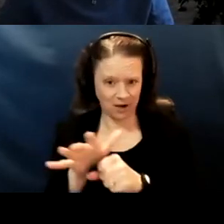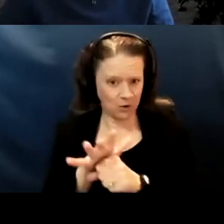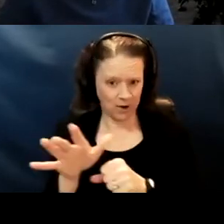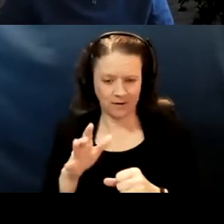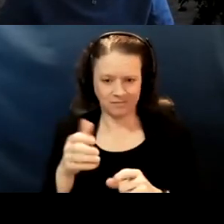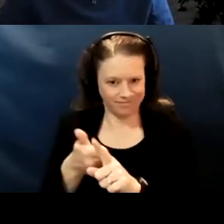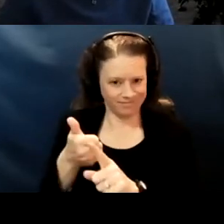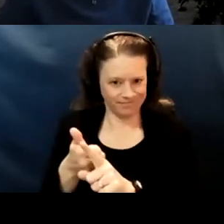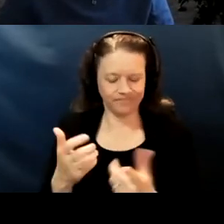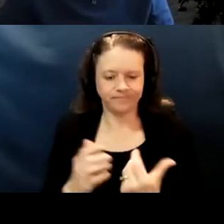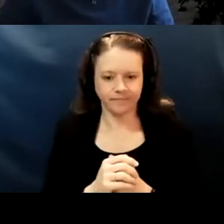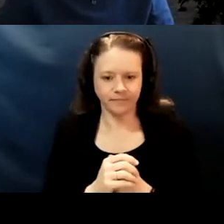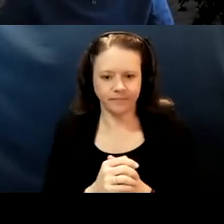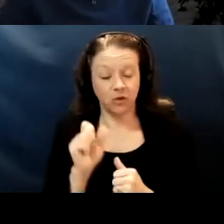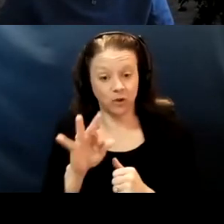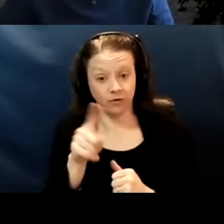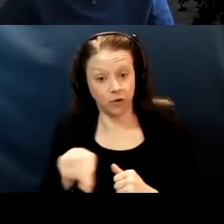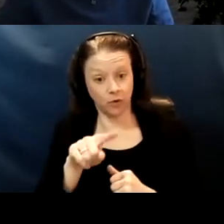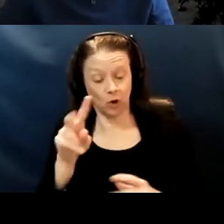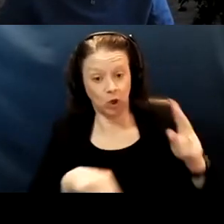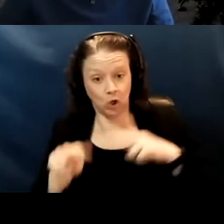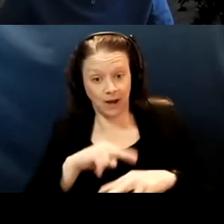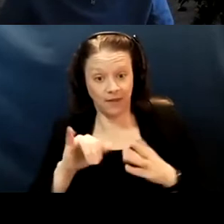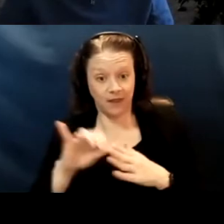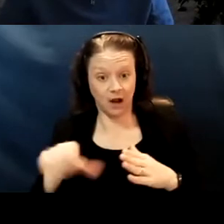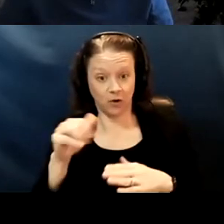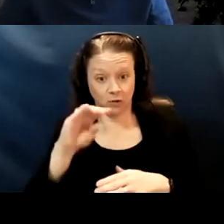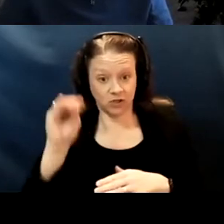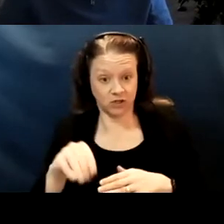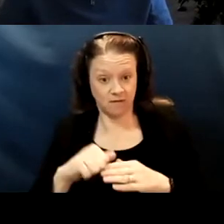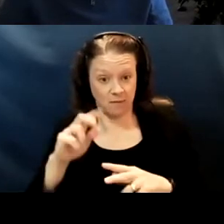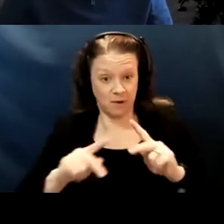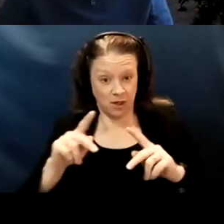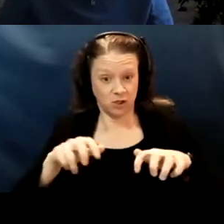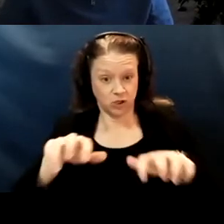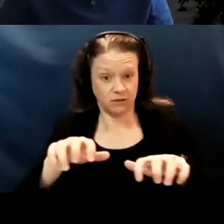And so, you know, if you look at the demographic data there's very little information of, about people with disabilities.